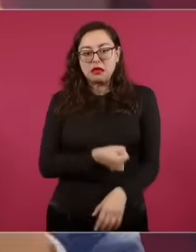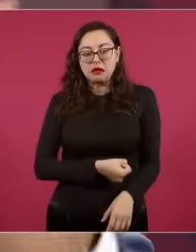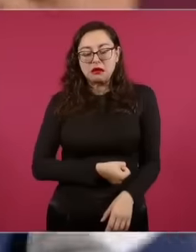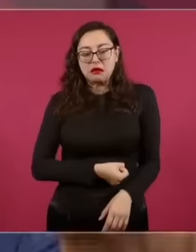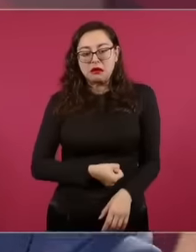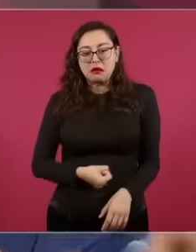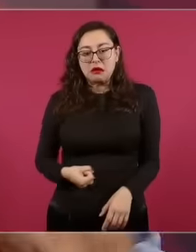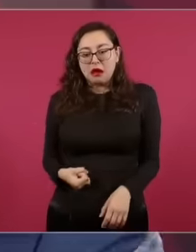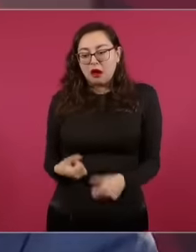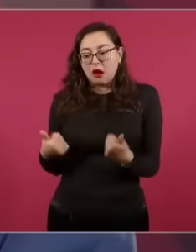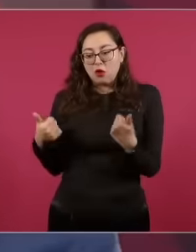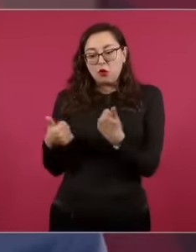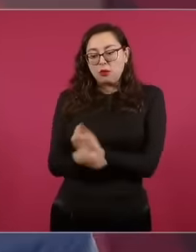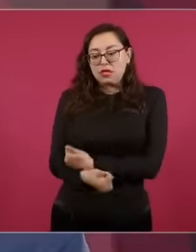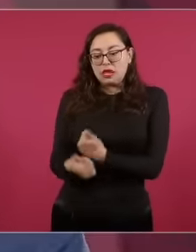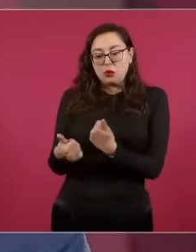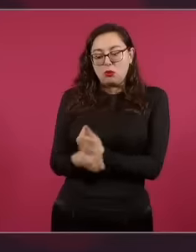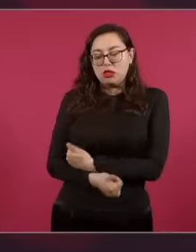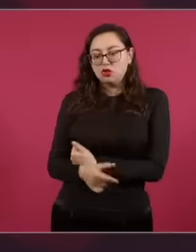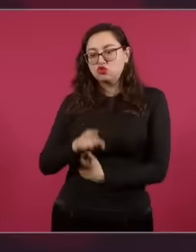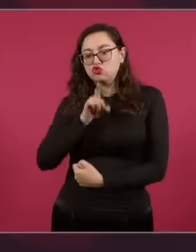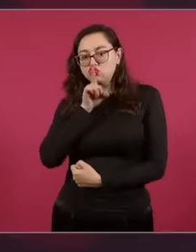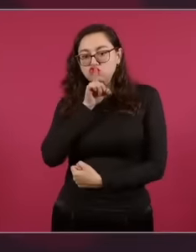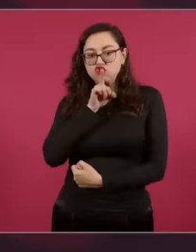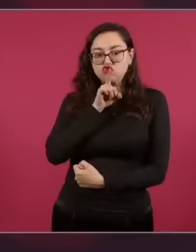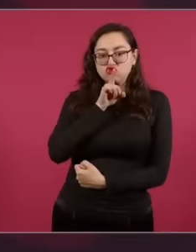an accessory